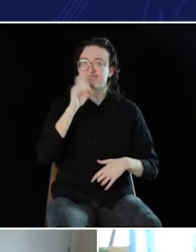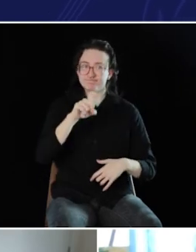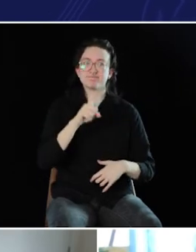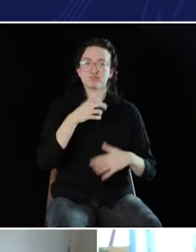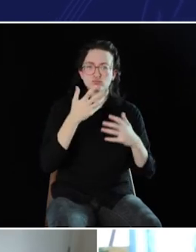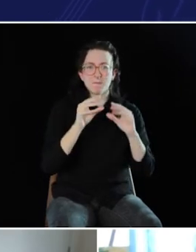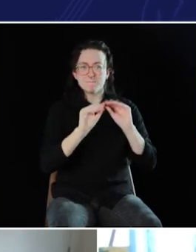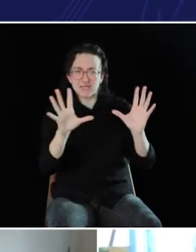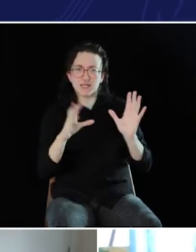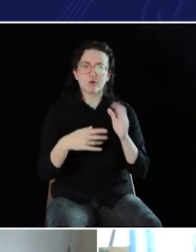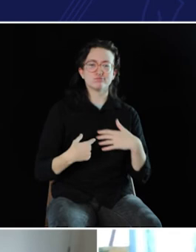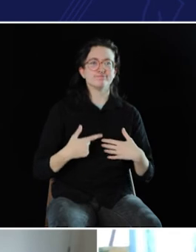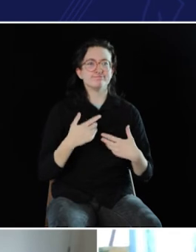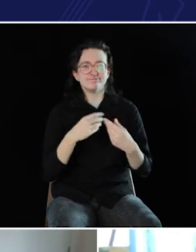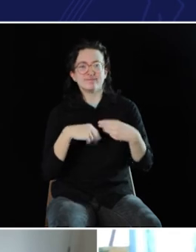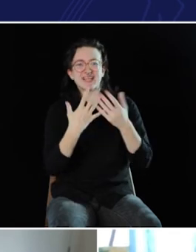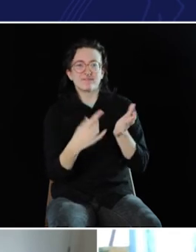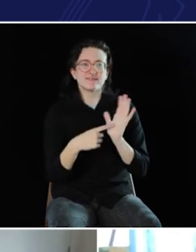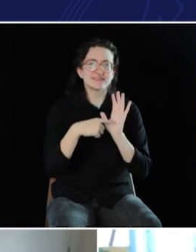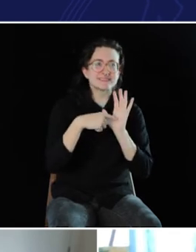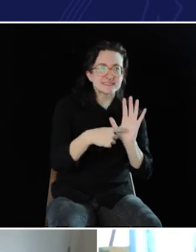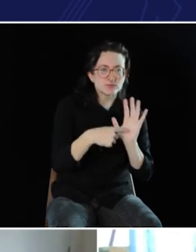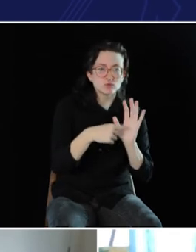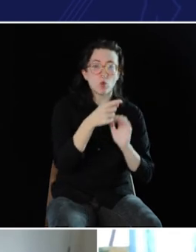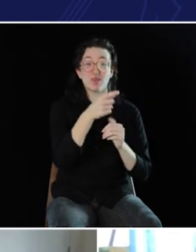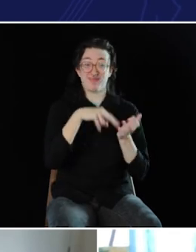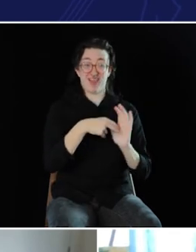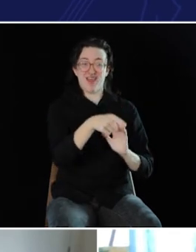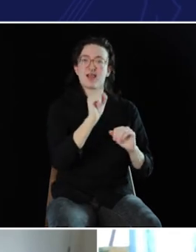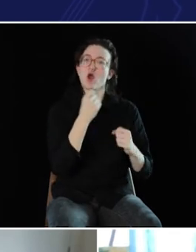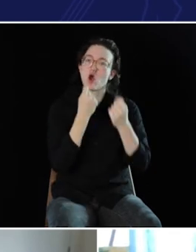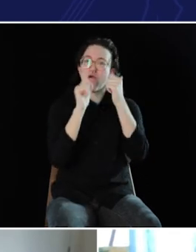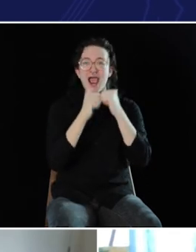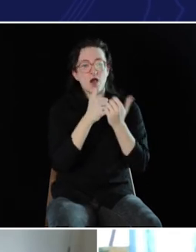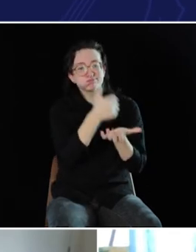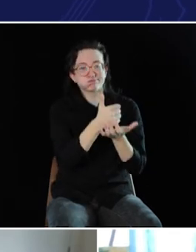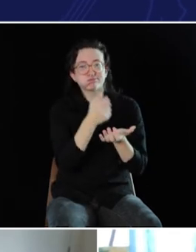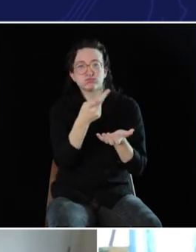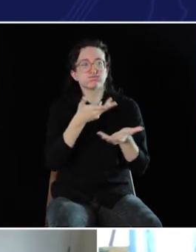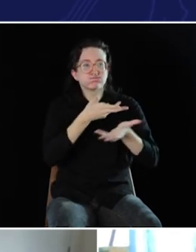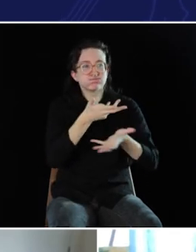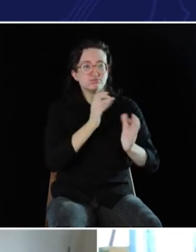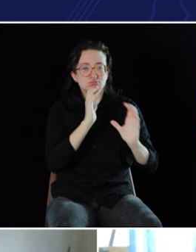in every situation, you need to make that visible to them so that they understand how to help you.